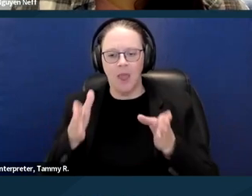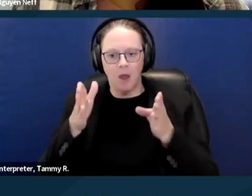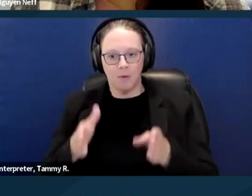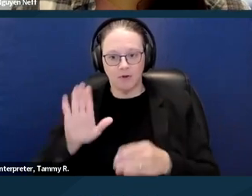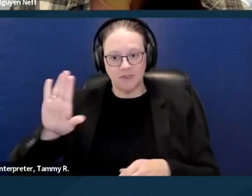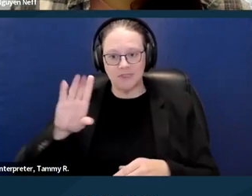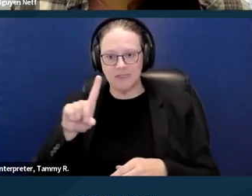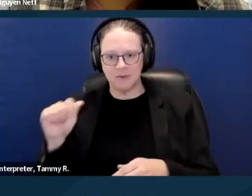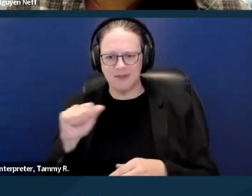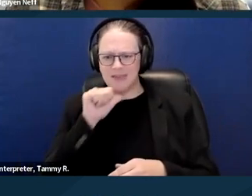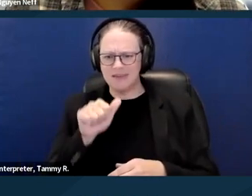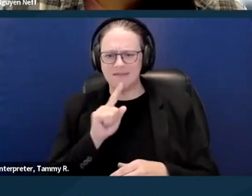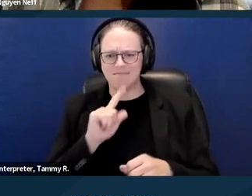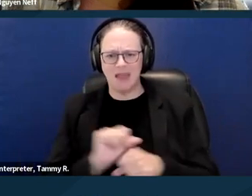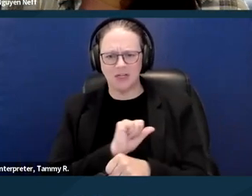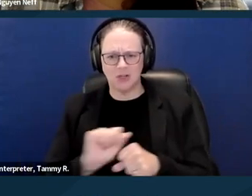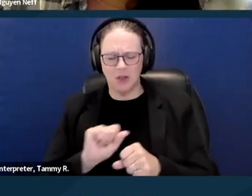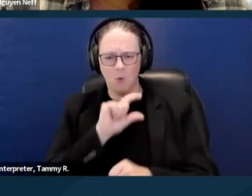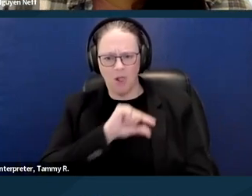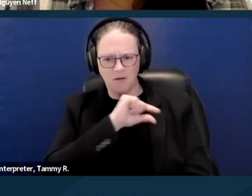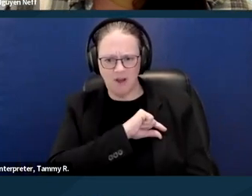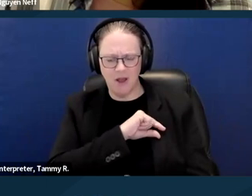doesn't actually qualify as a nuisance.